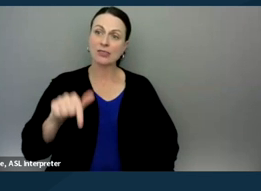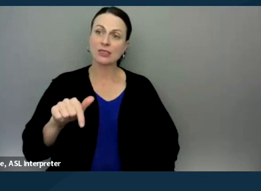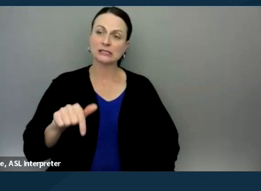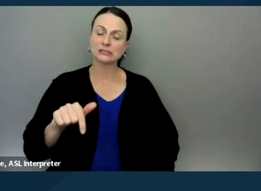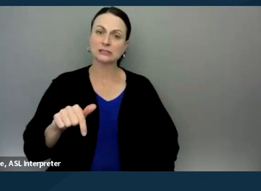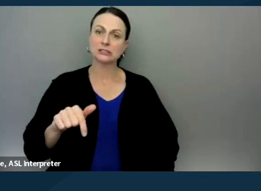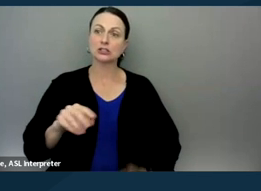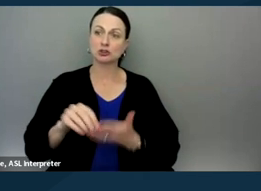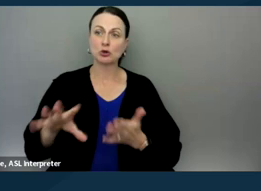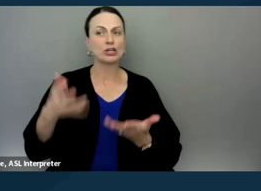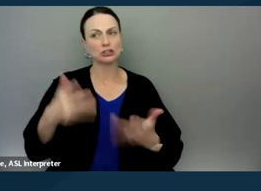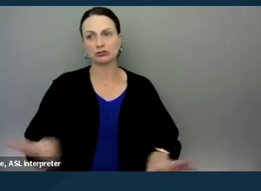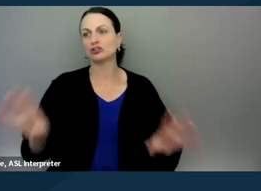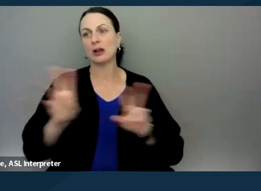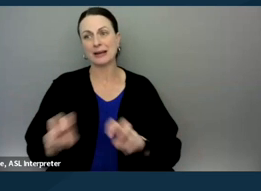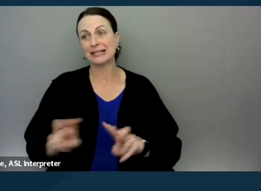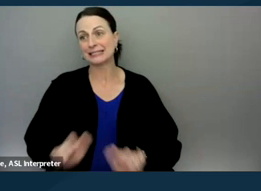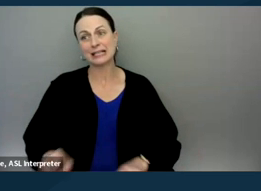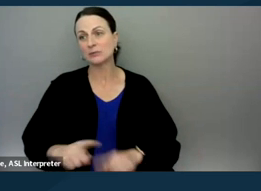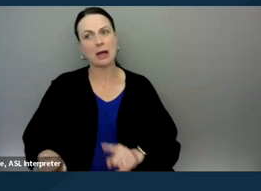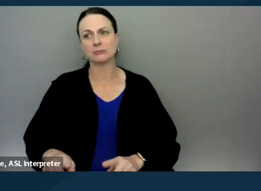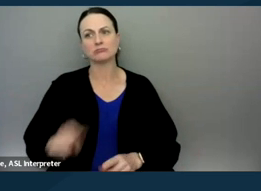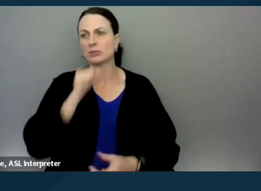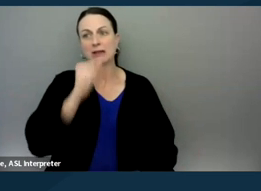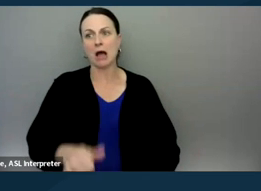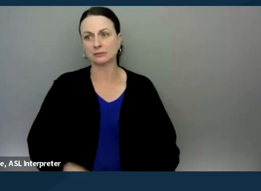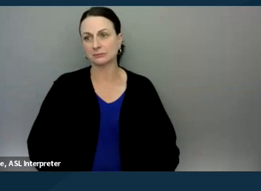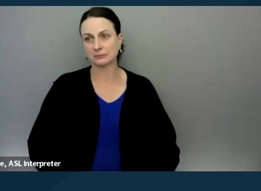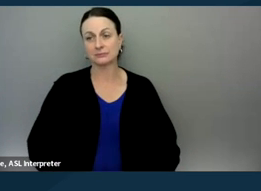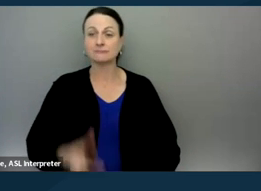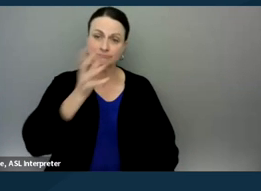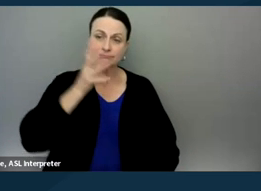should have been assessed but had not been assessed, right? A parent advocate can say,